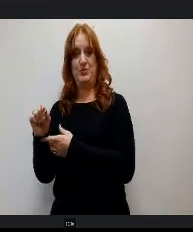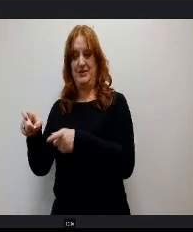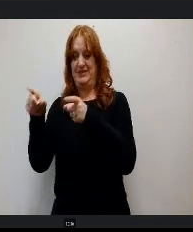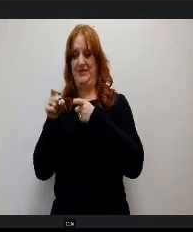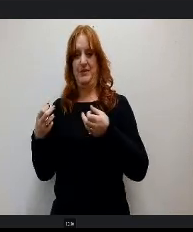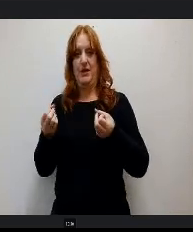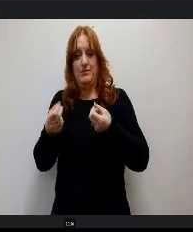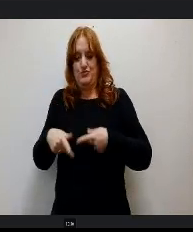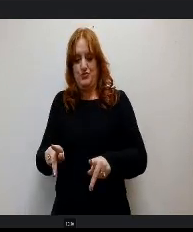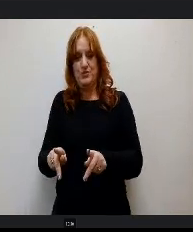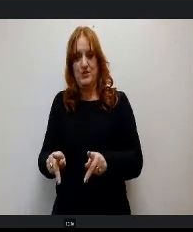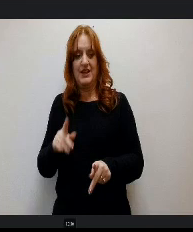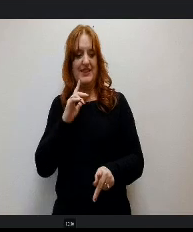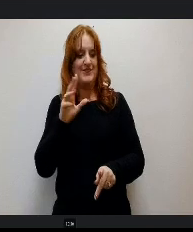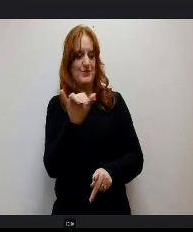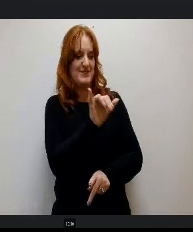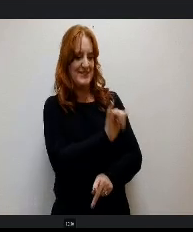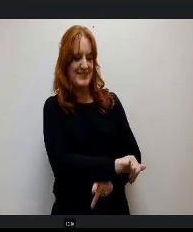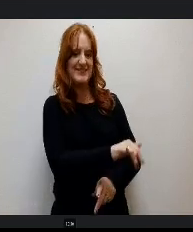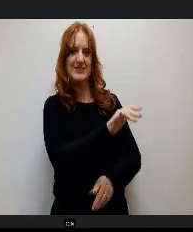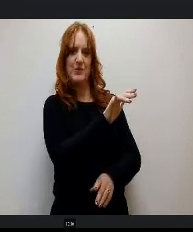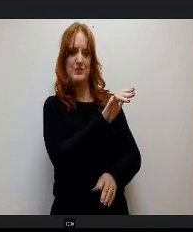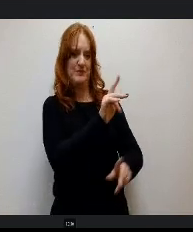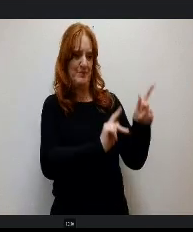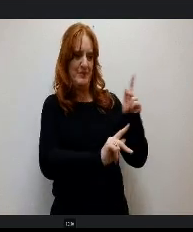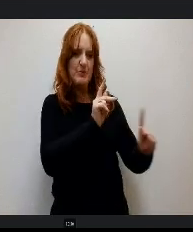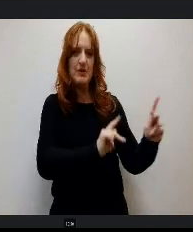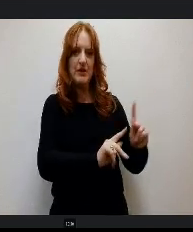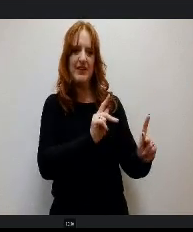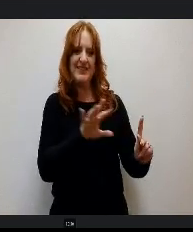the people the very same type of assistance that I received that changed my life, all for the better.